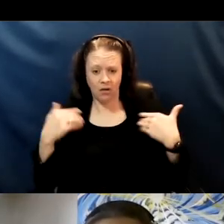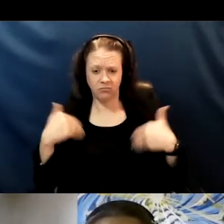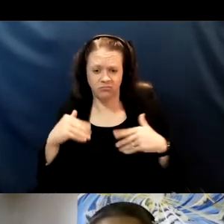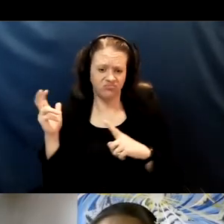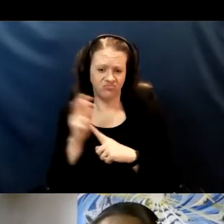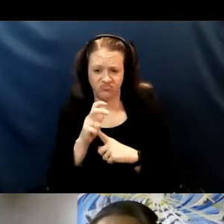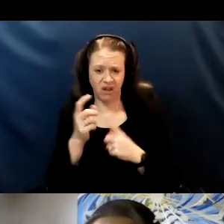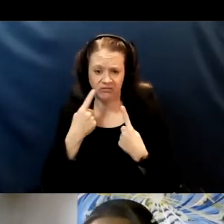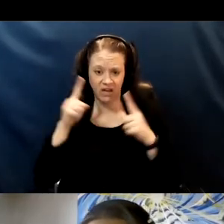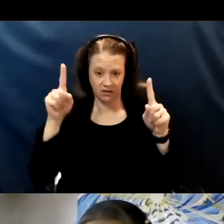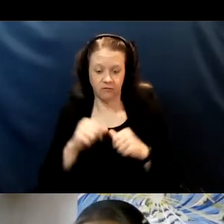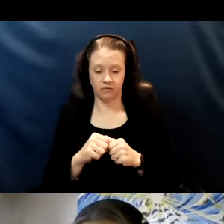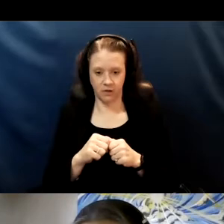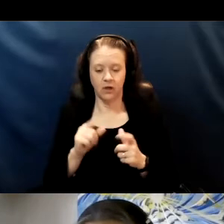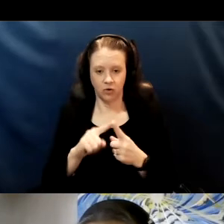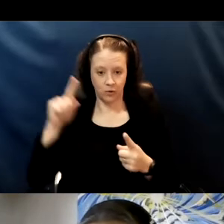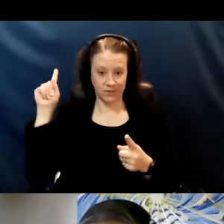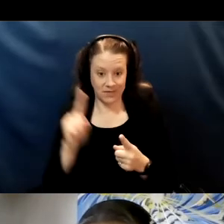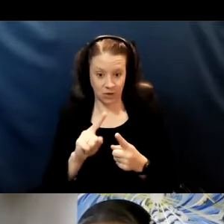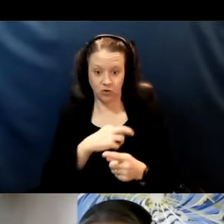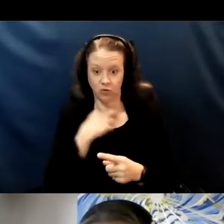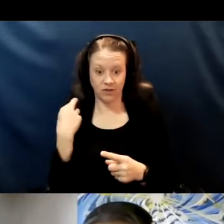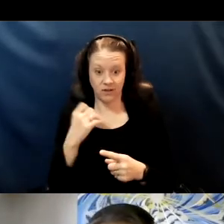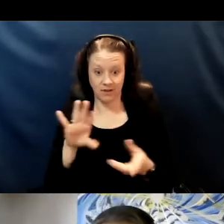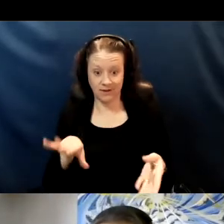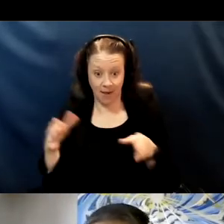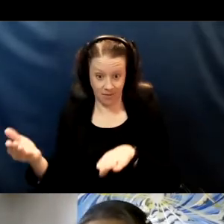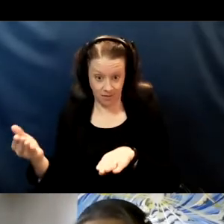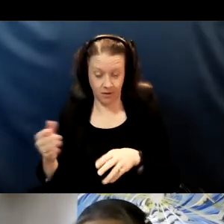at decreasing the risk of death, hospitalization,